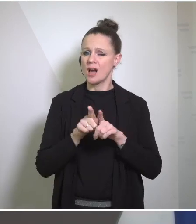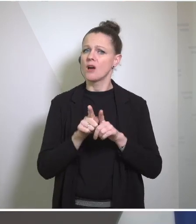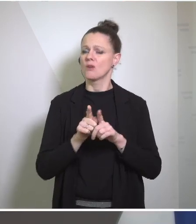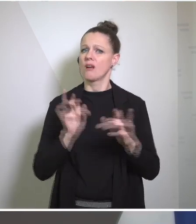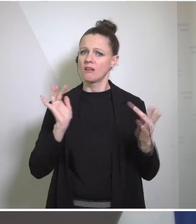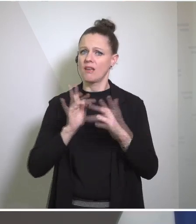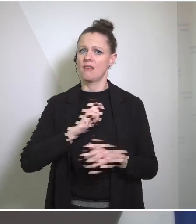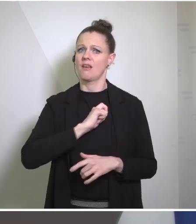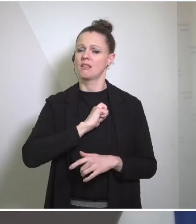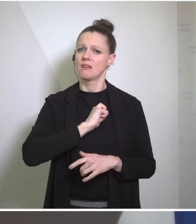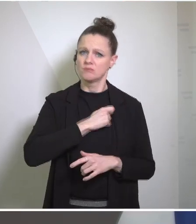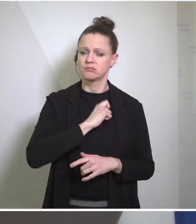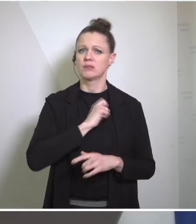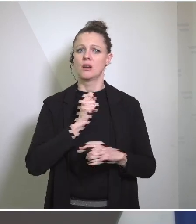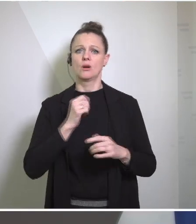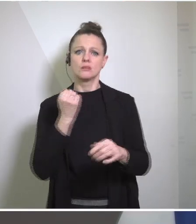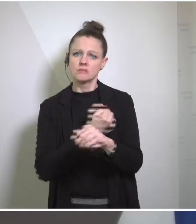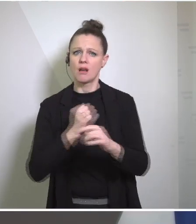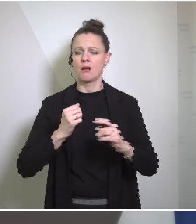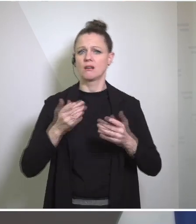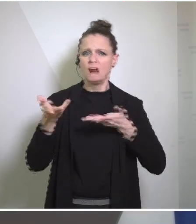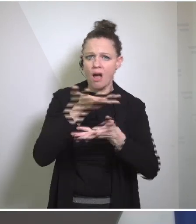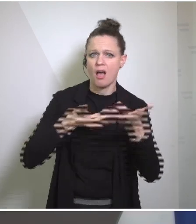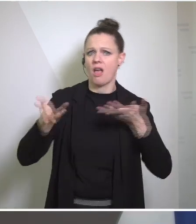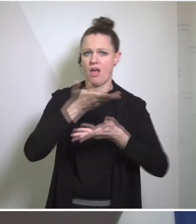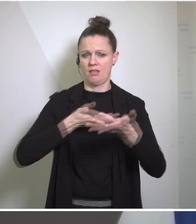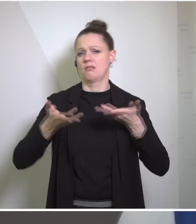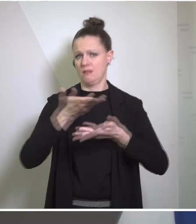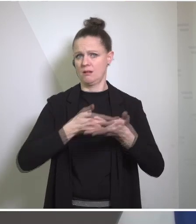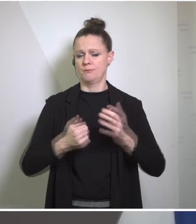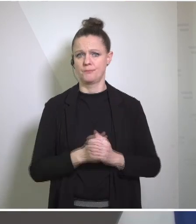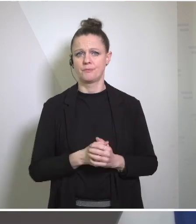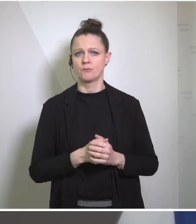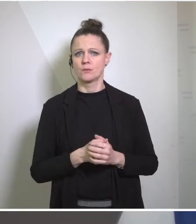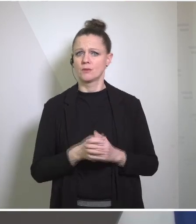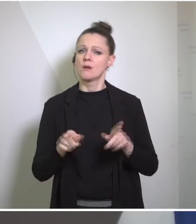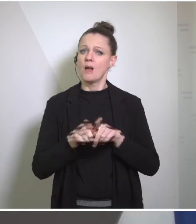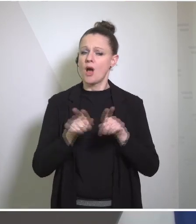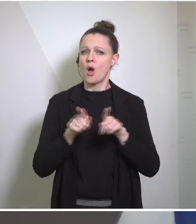drug trafficking needs our full attention and more than less international cooporation. And